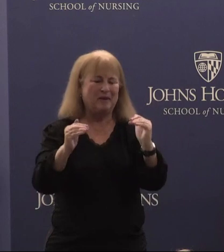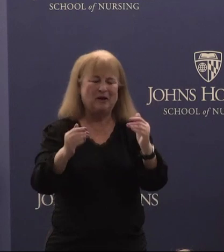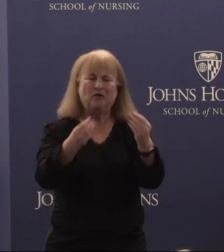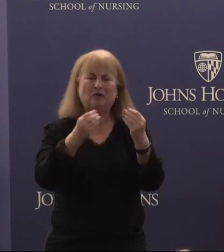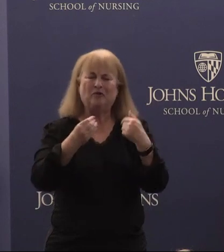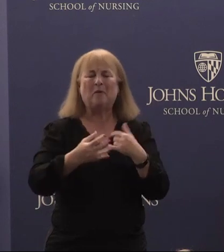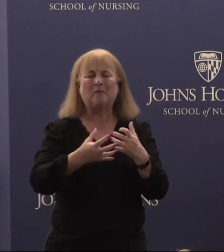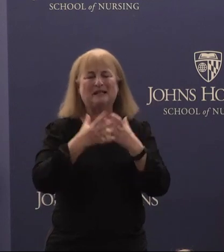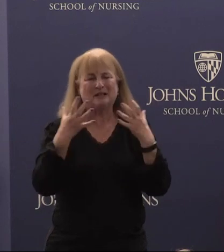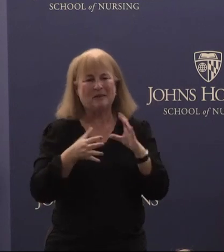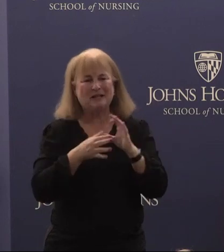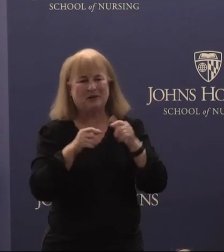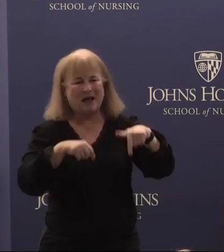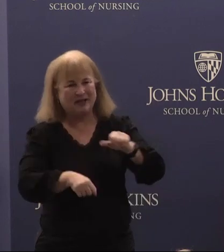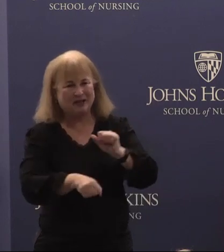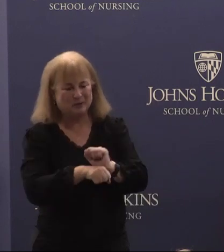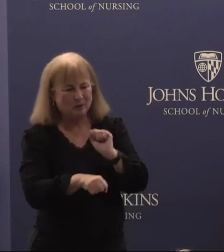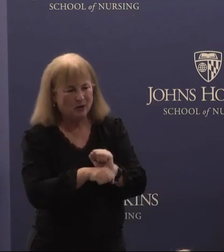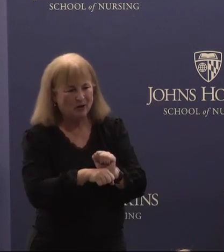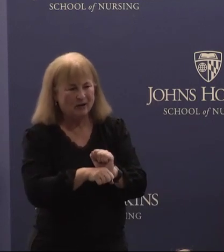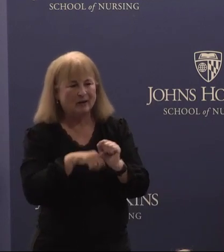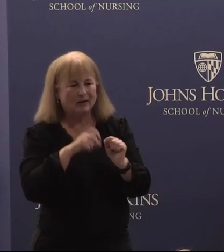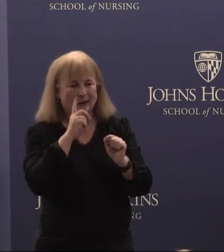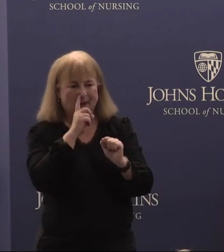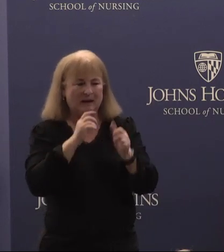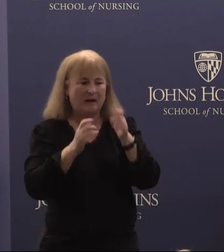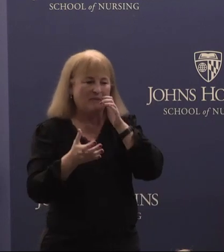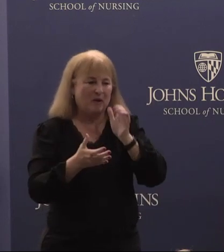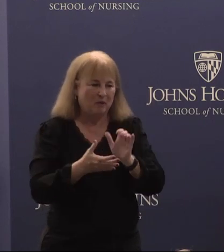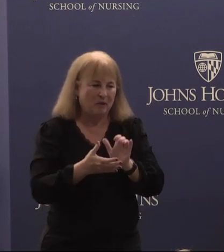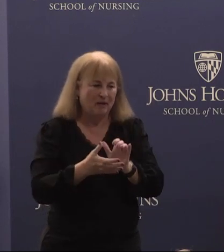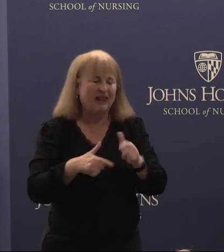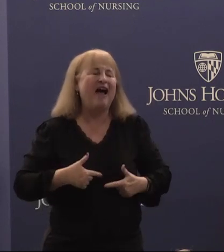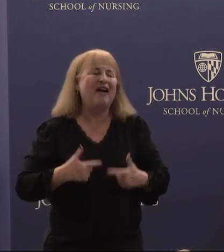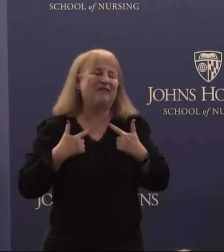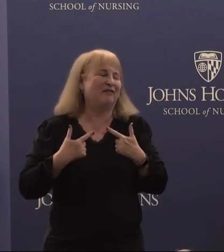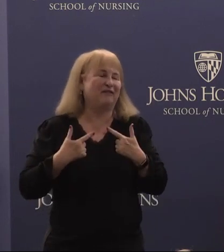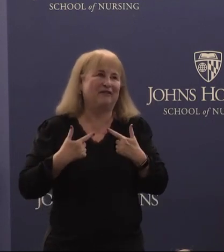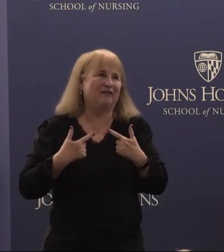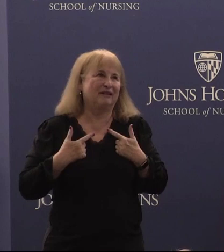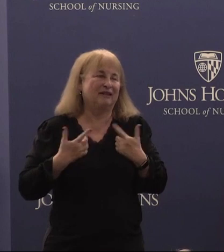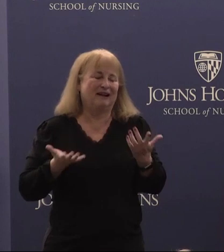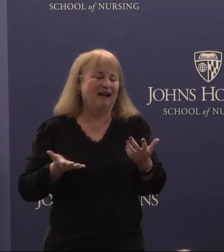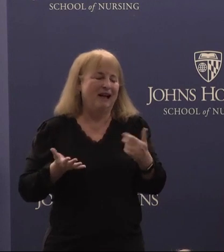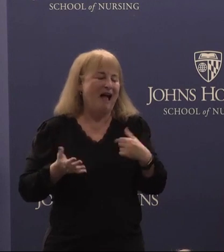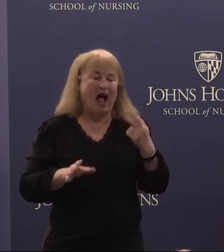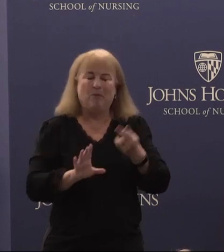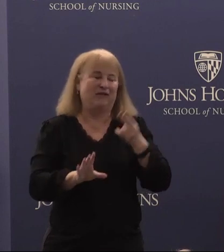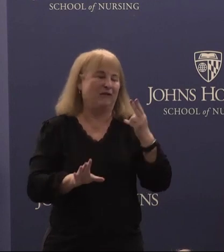much about this work and about life. I would have certainly quit all of this if it wasn't